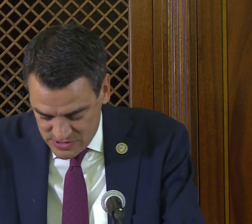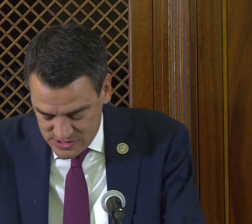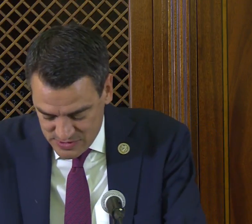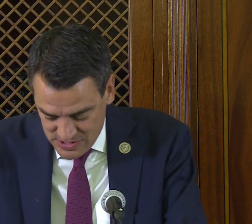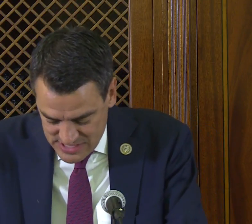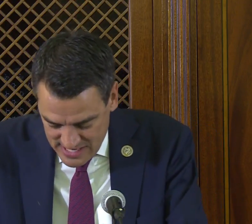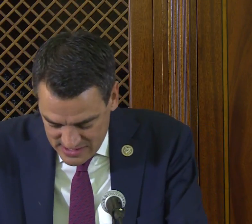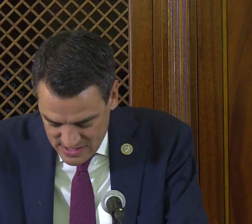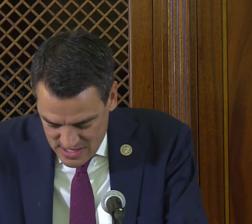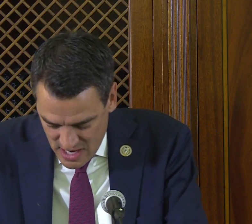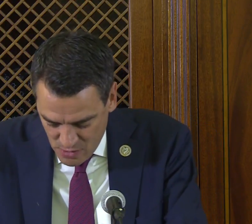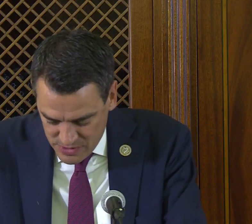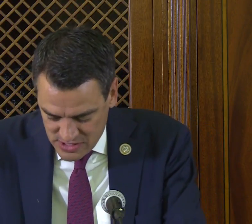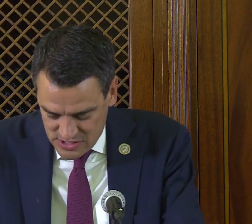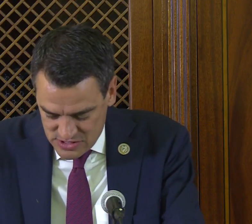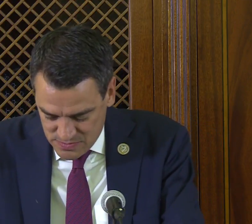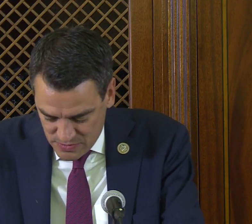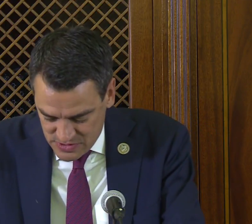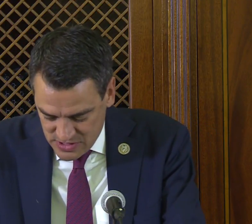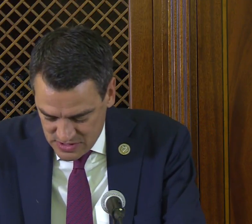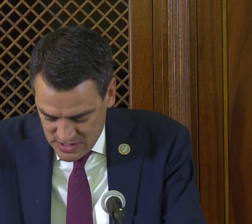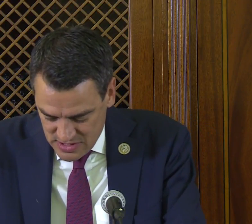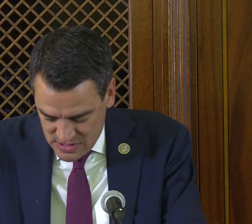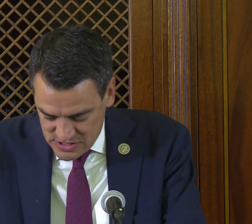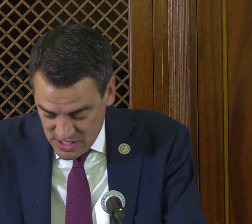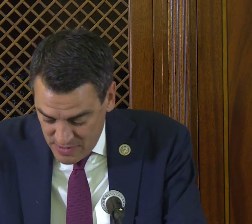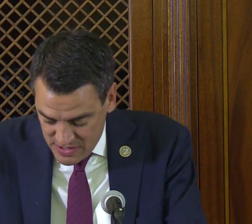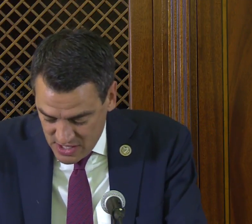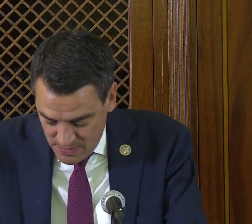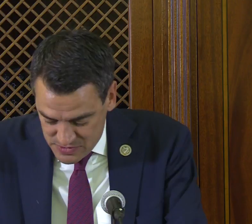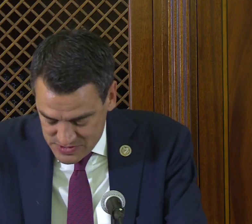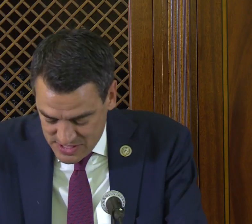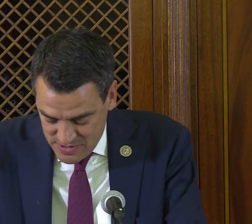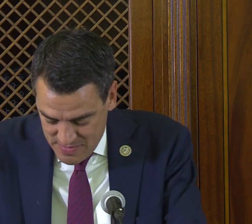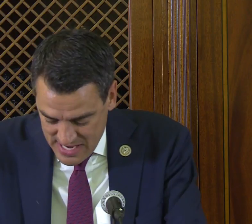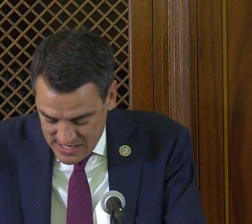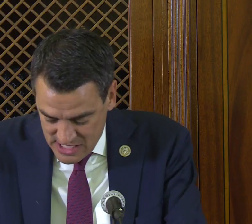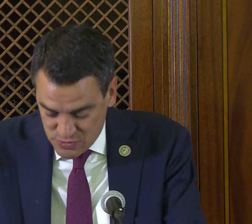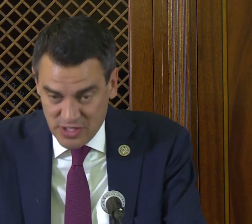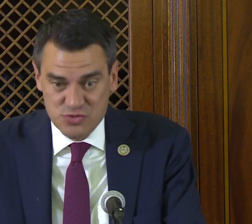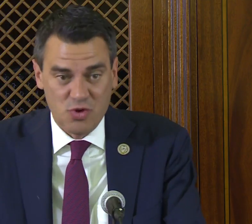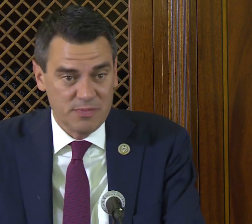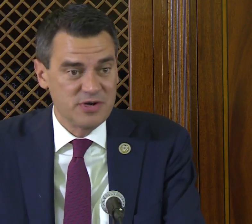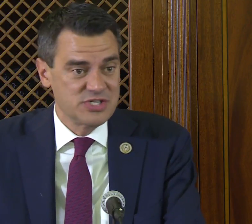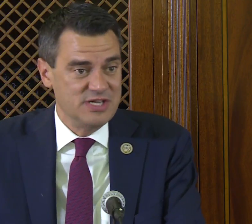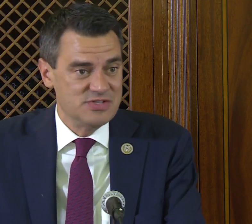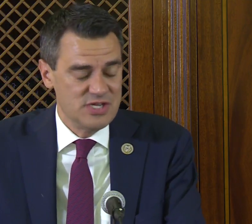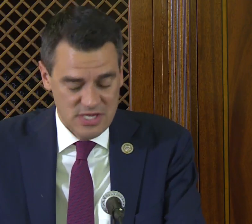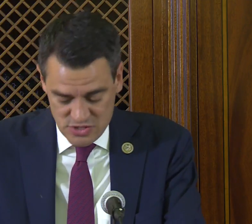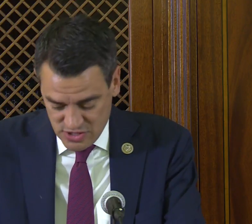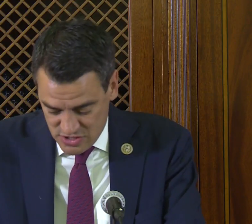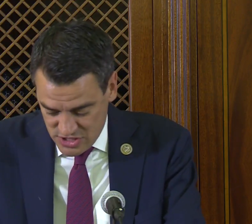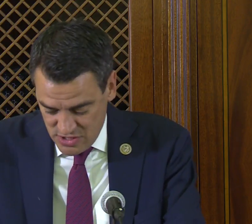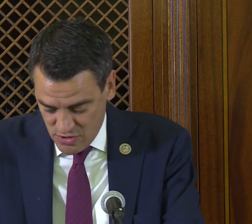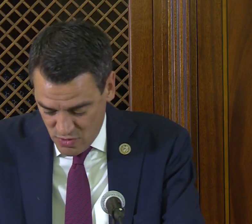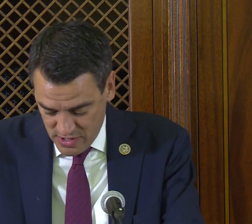with Disabilities Act, I hope we can both celebrate the accomplishments that have been made as well as roll up our sleeves to continue the work